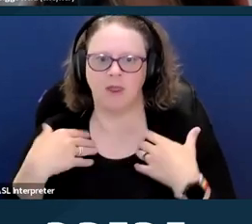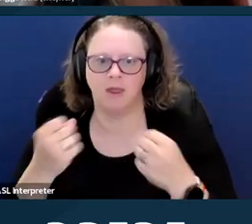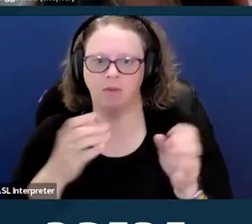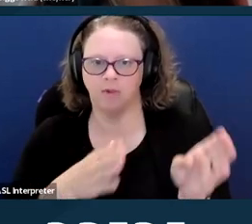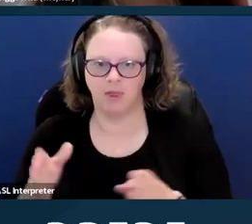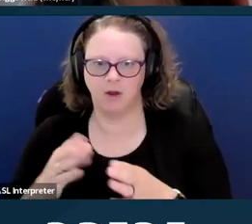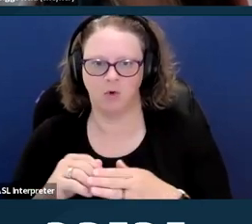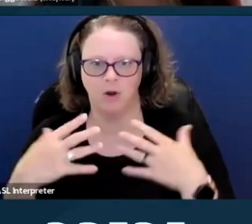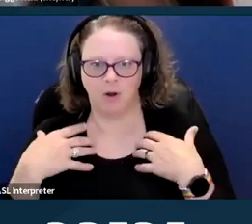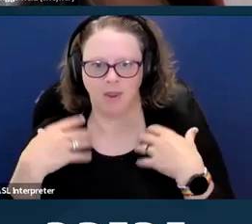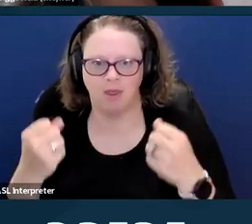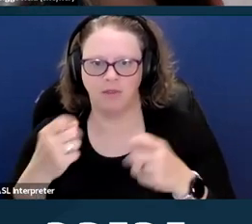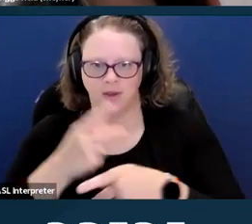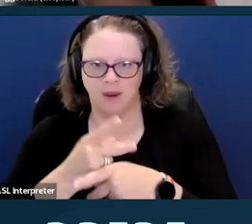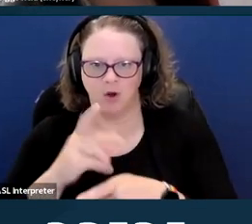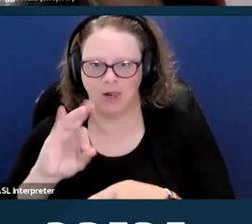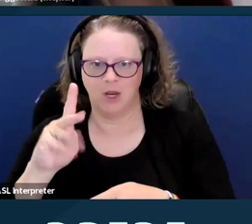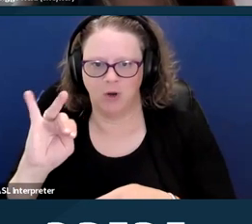or their business associates for the following activities.